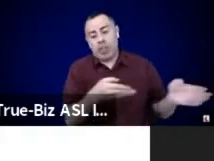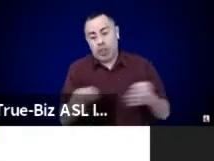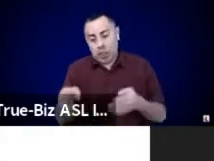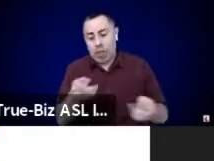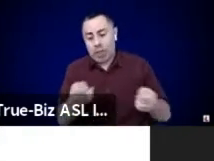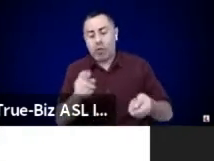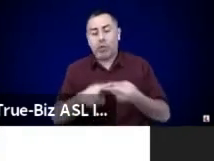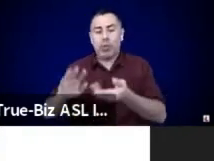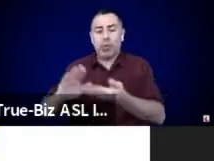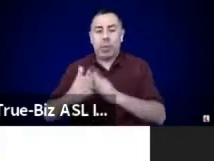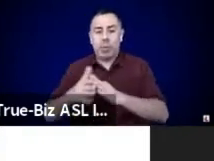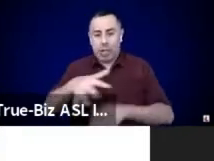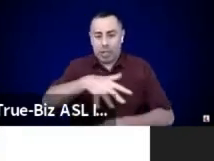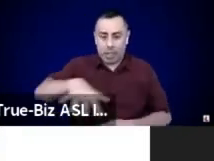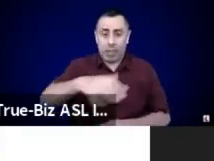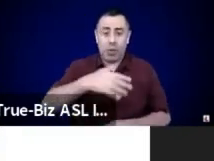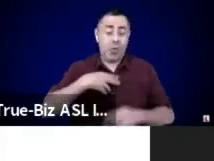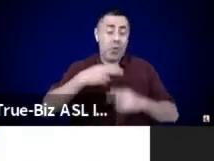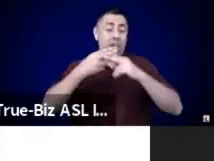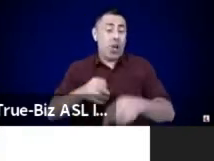(gentle flute)